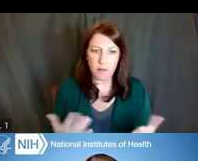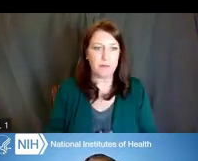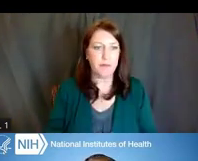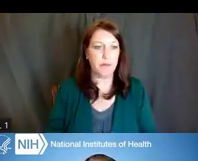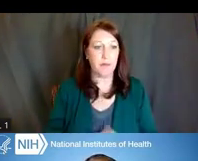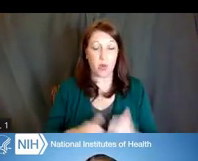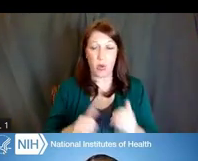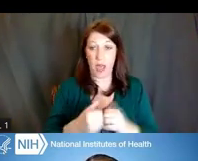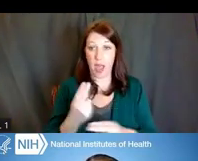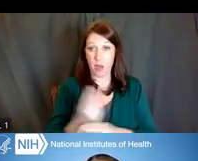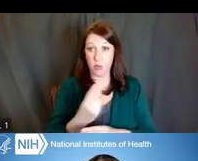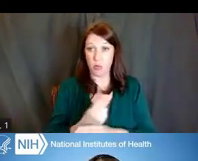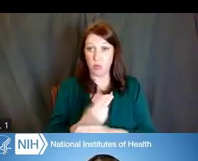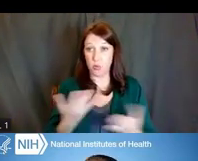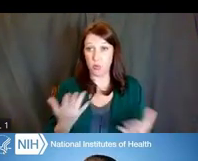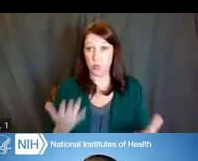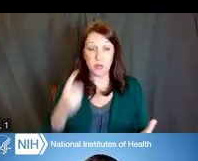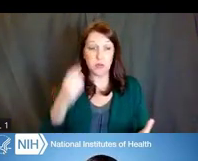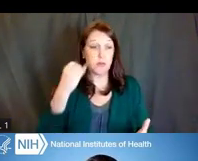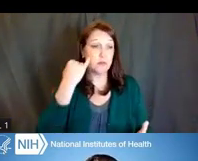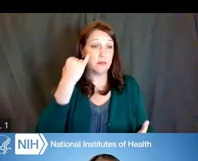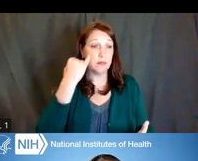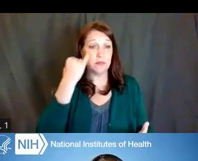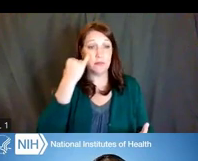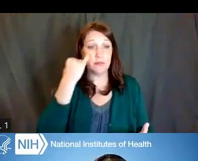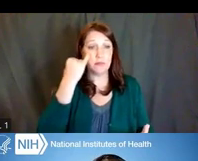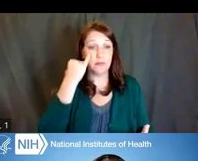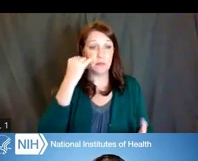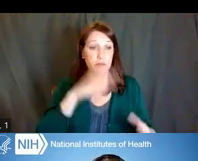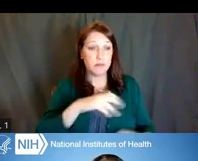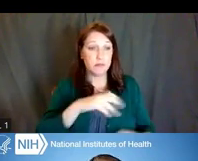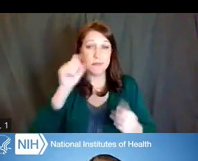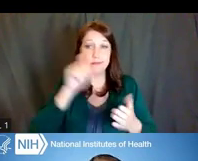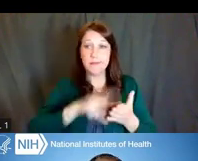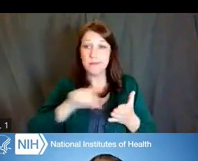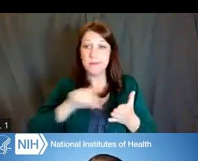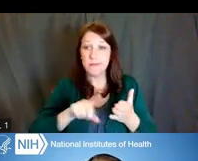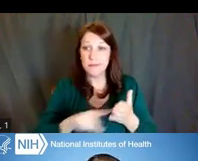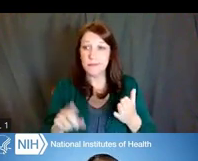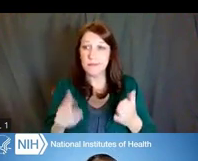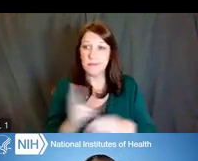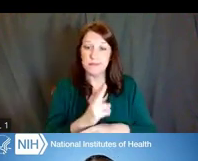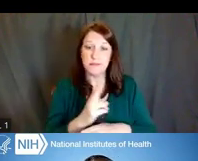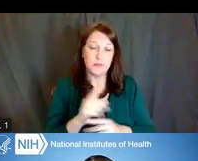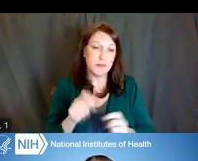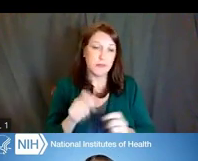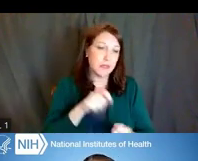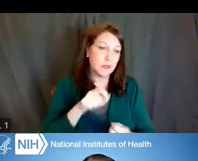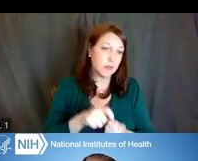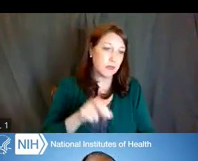Let's just say that you are conducting research utilizing some sort of specific radio tracer,